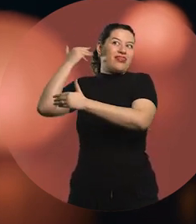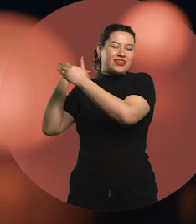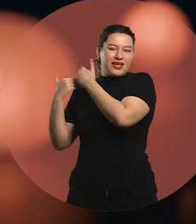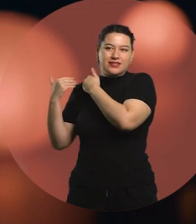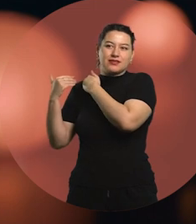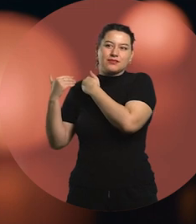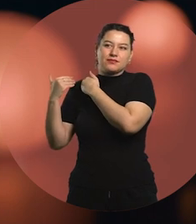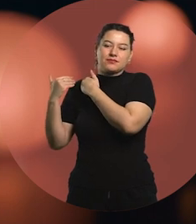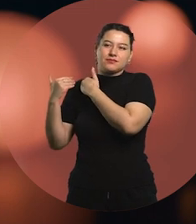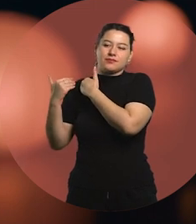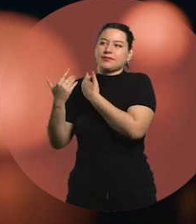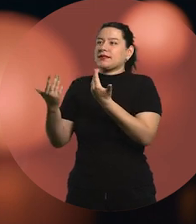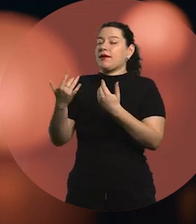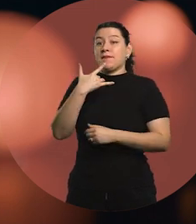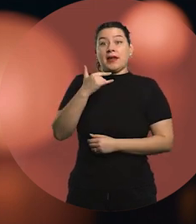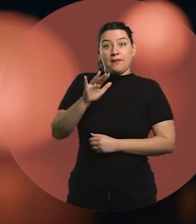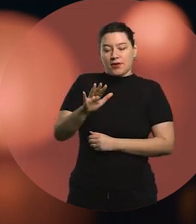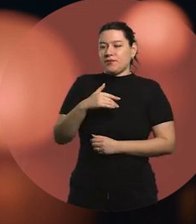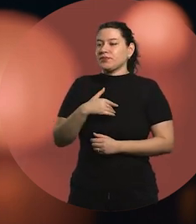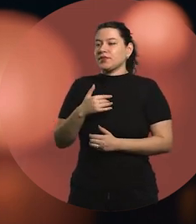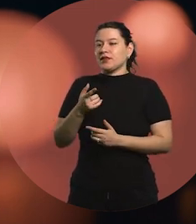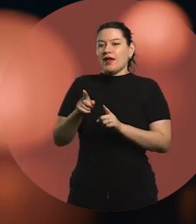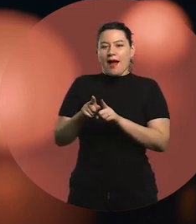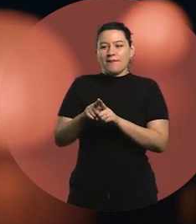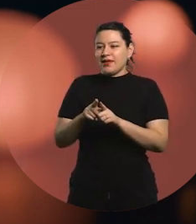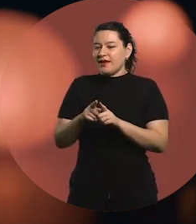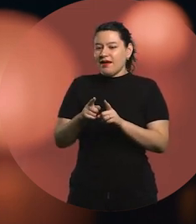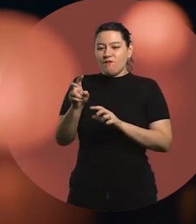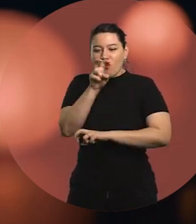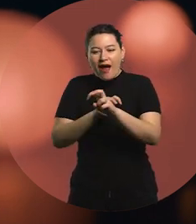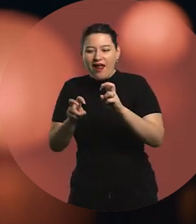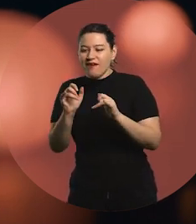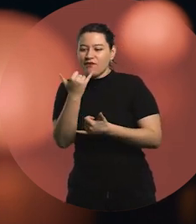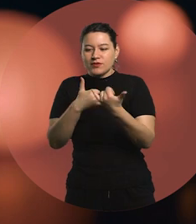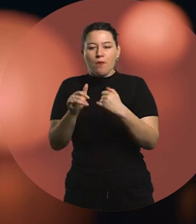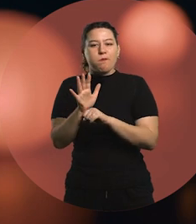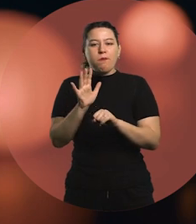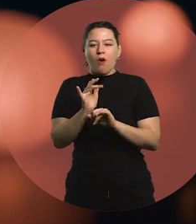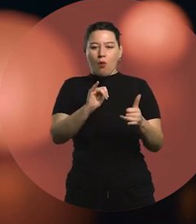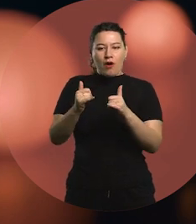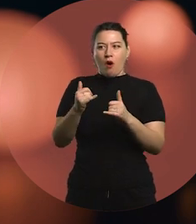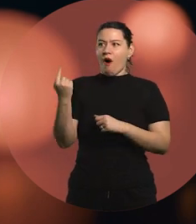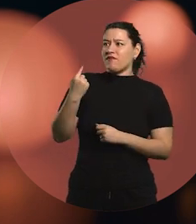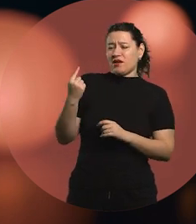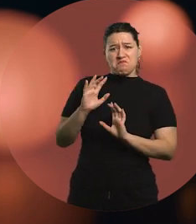was that information was a game to me, not an obligation.